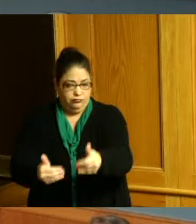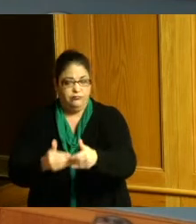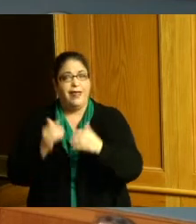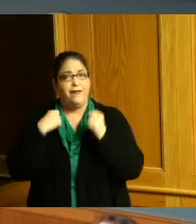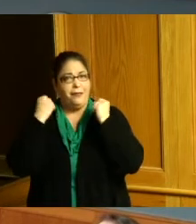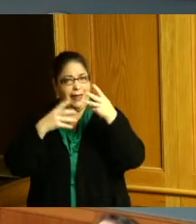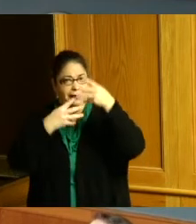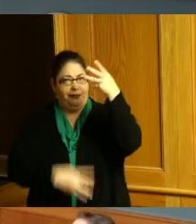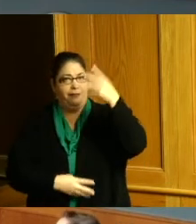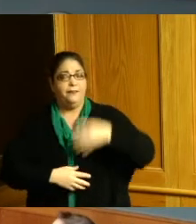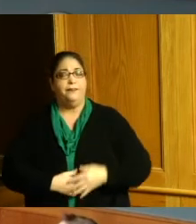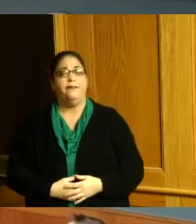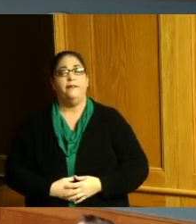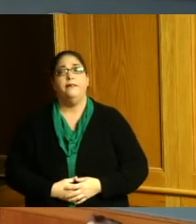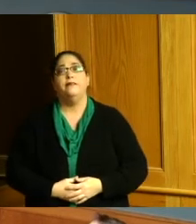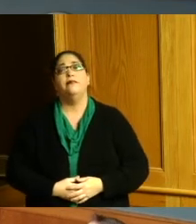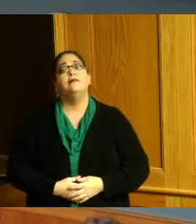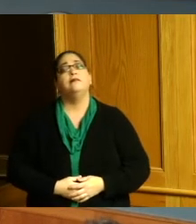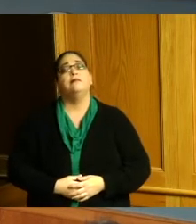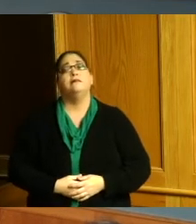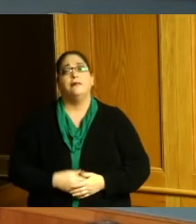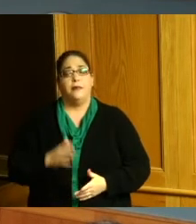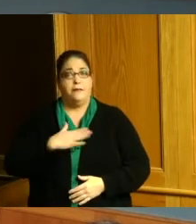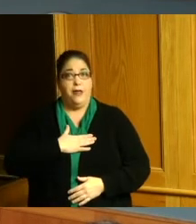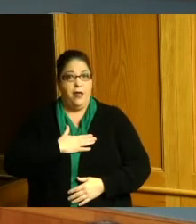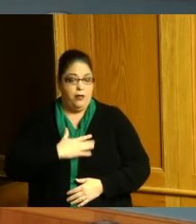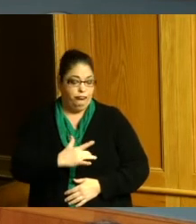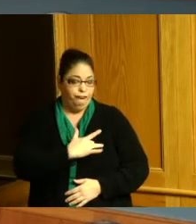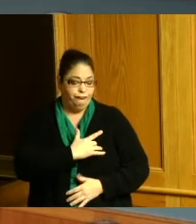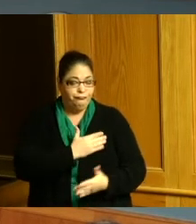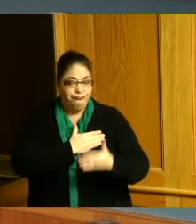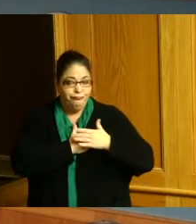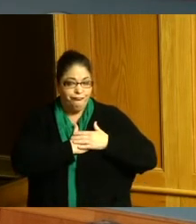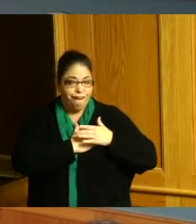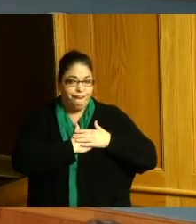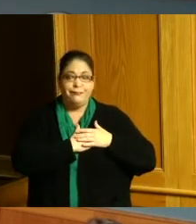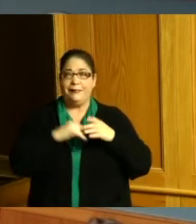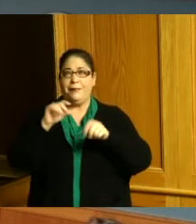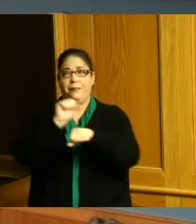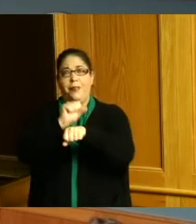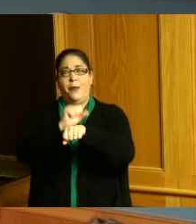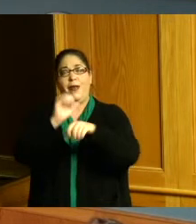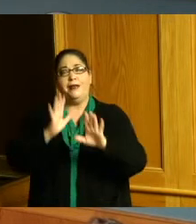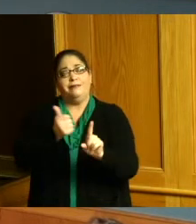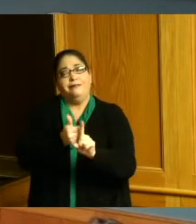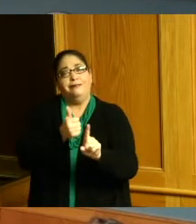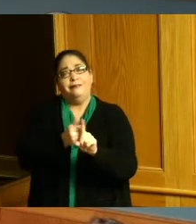one thing that's really dear to my heart are those employees who decided they have a mission